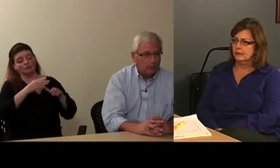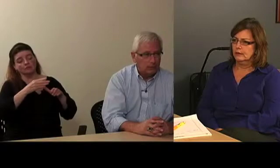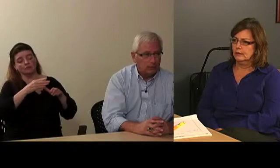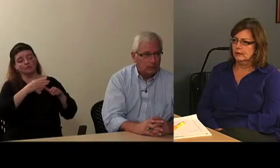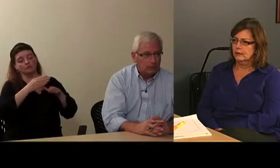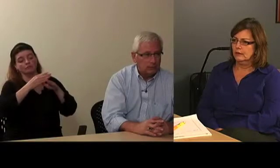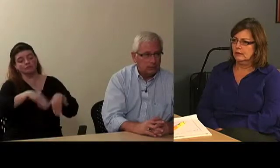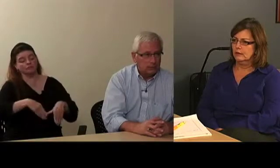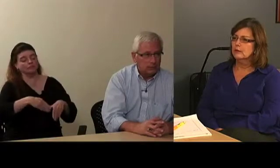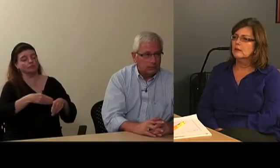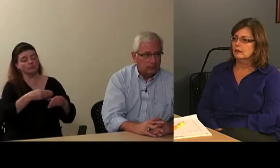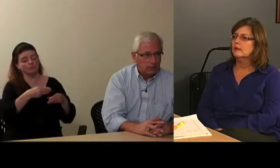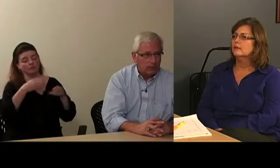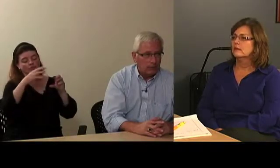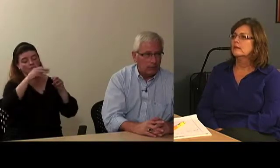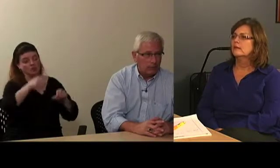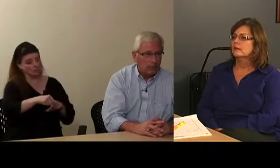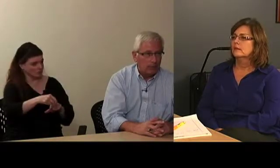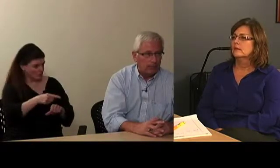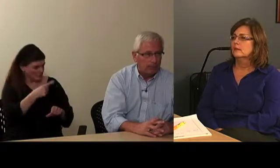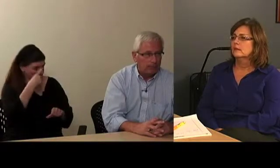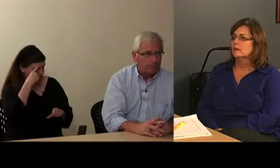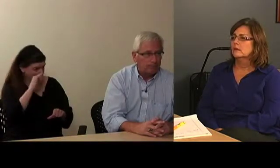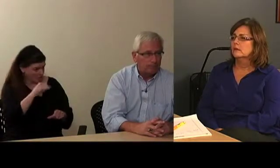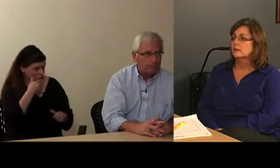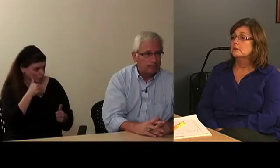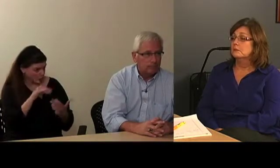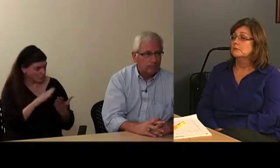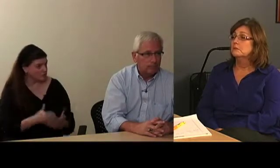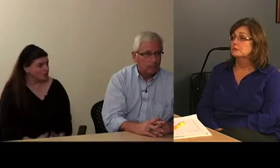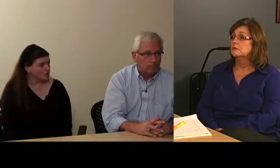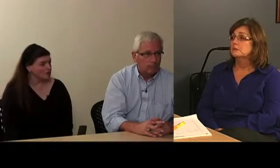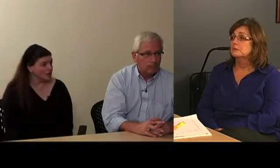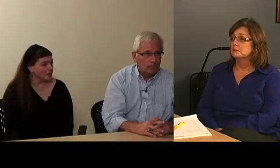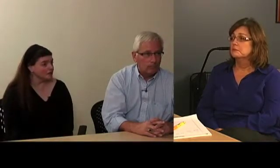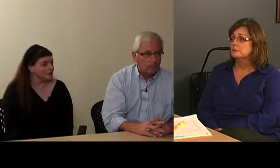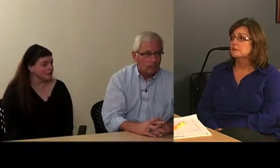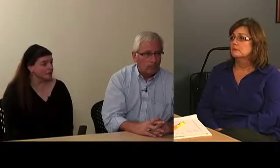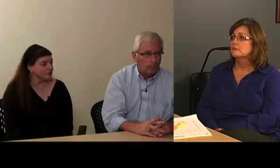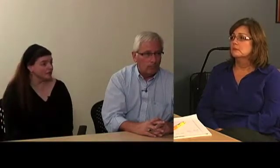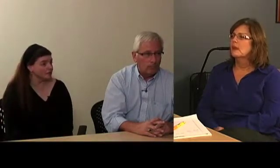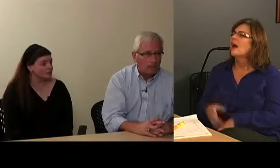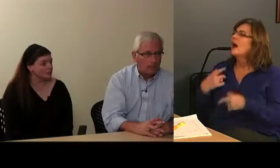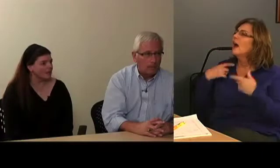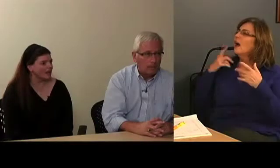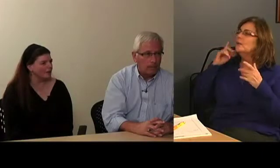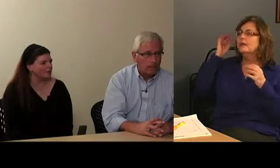What are your thoughts on that? Yea. That sounds good.